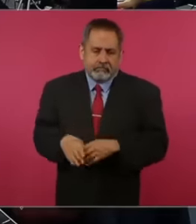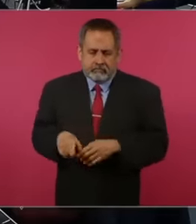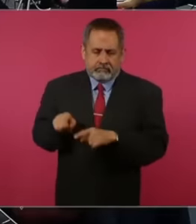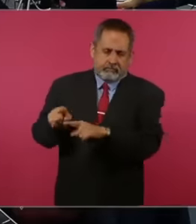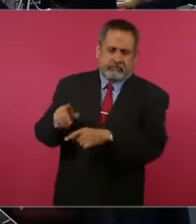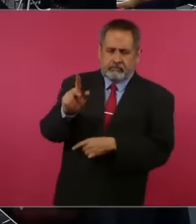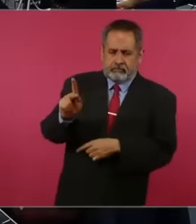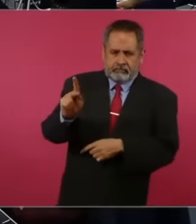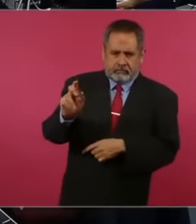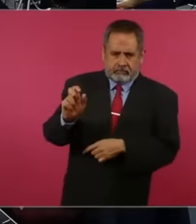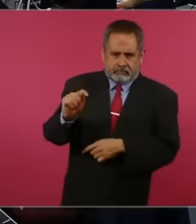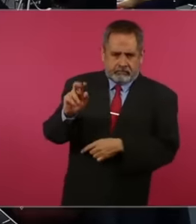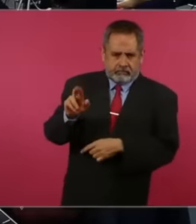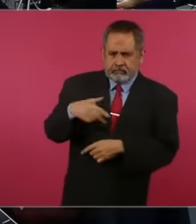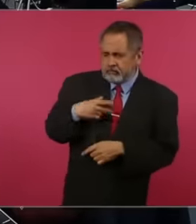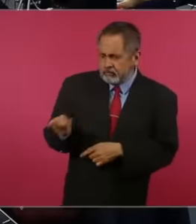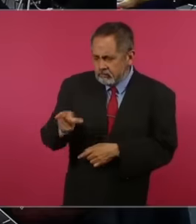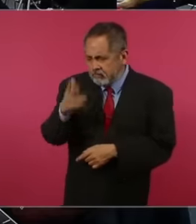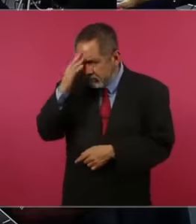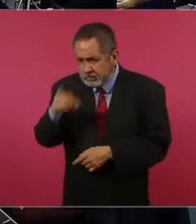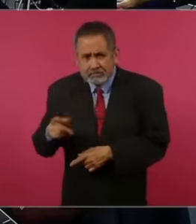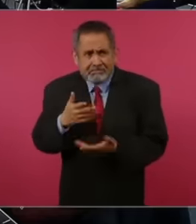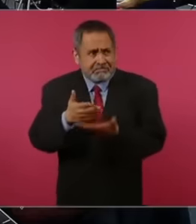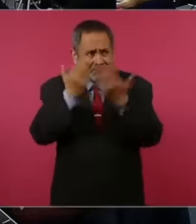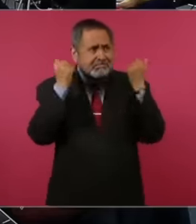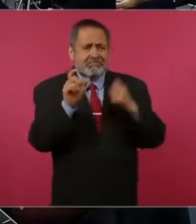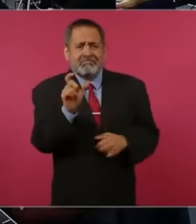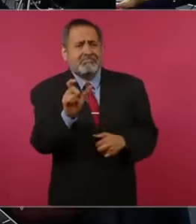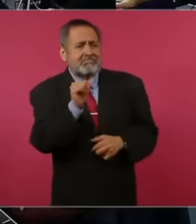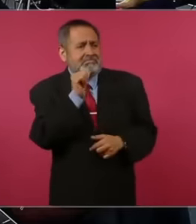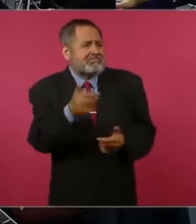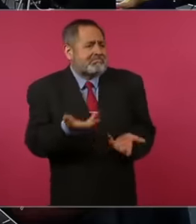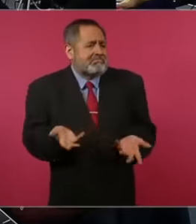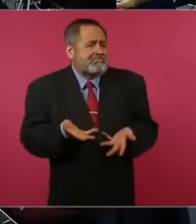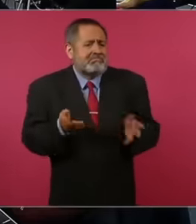particular and she said that she didn't even have identification that